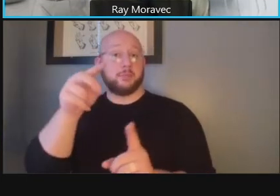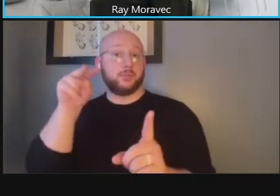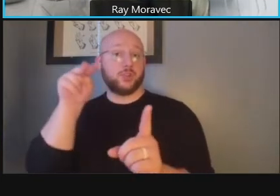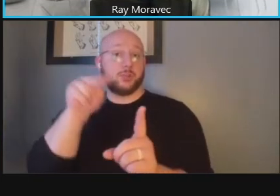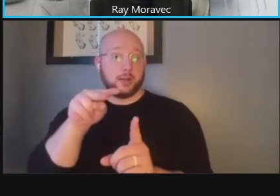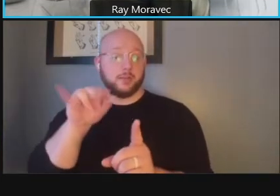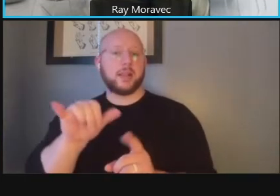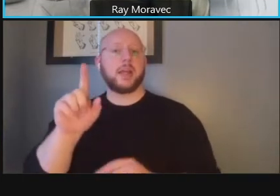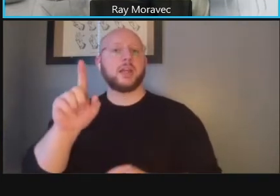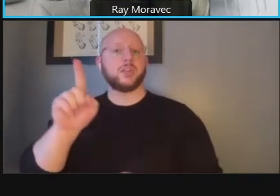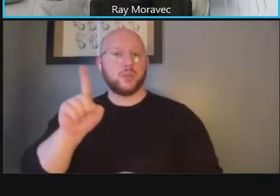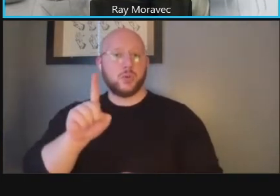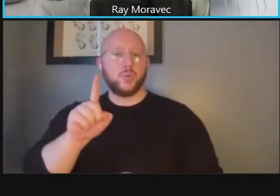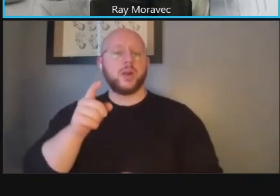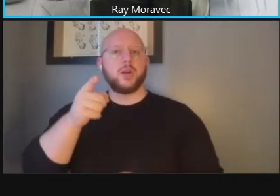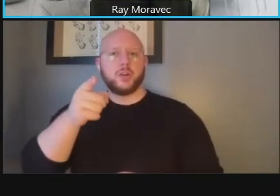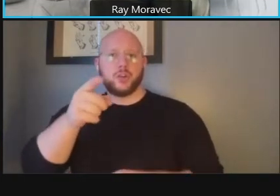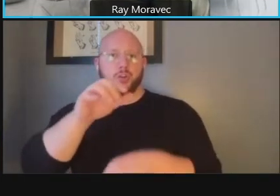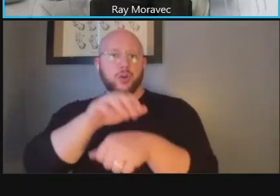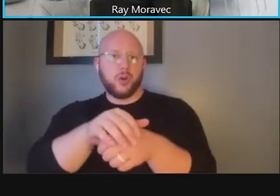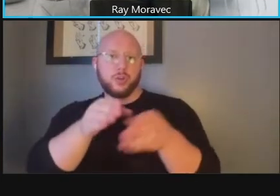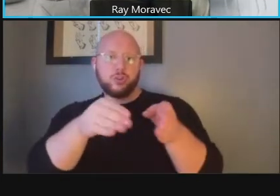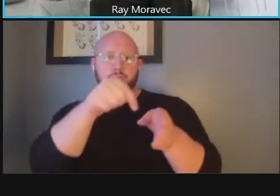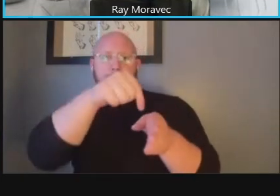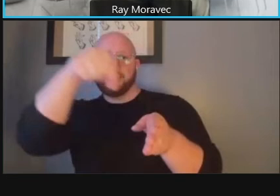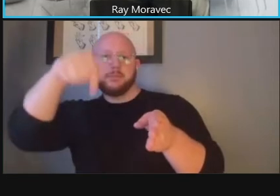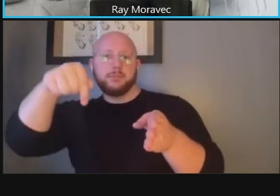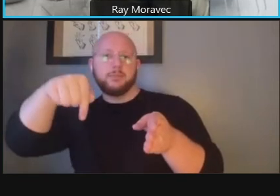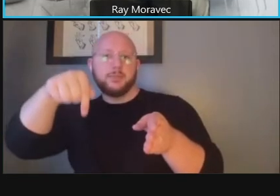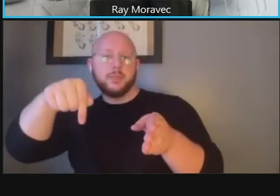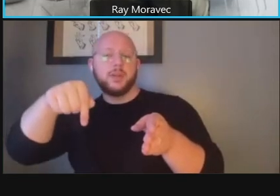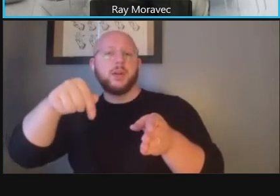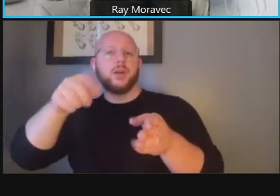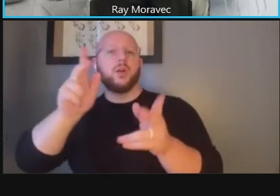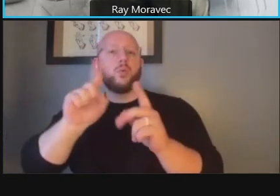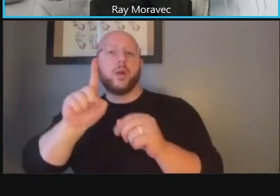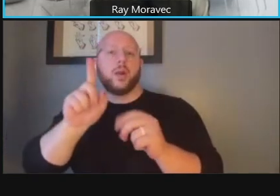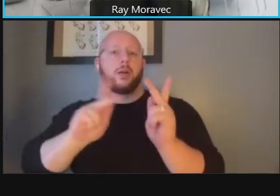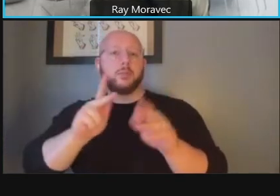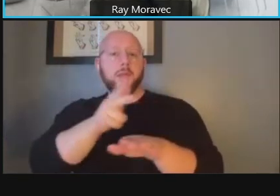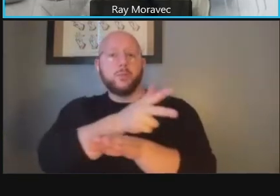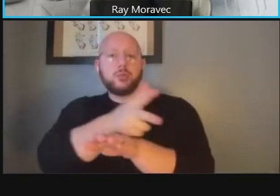um you're along the roadway there are drop-off areas um you know many of us are